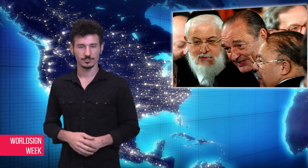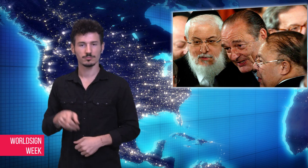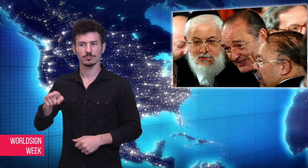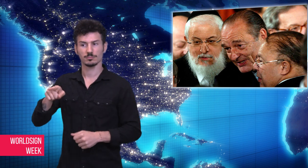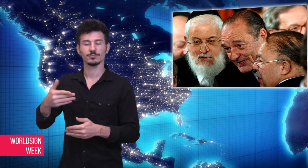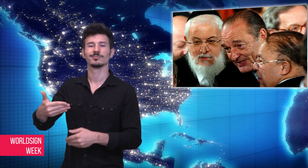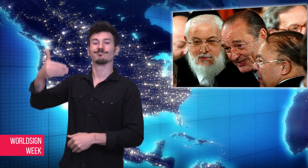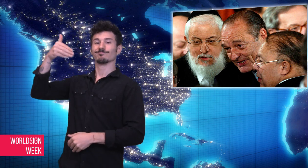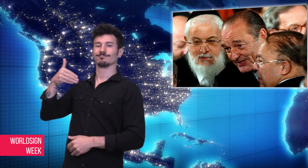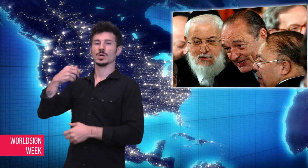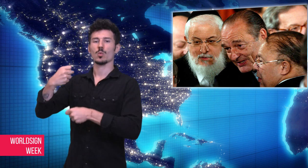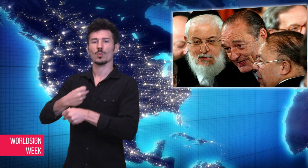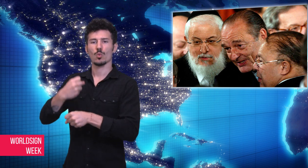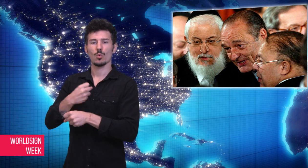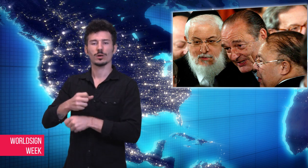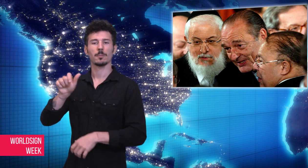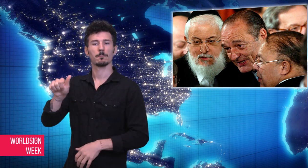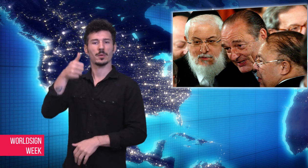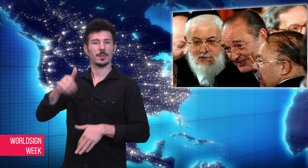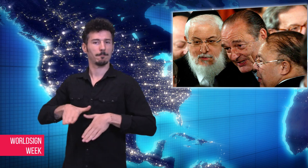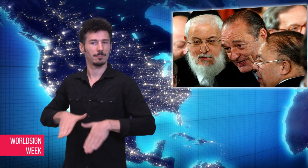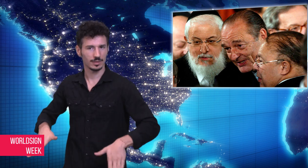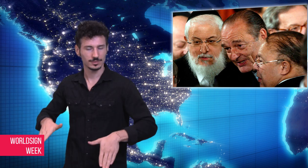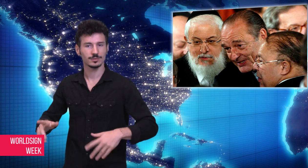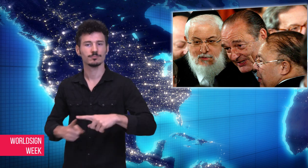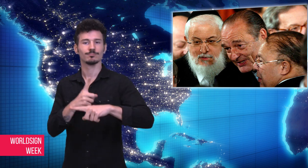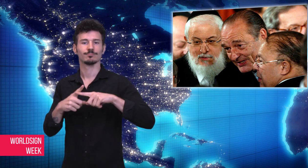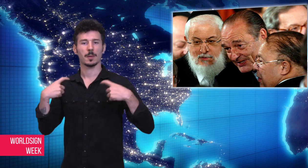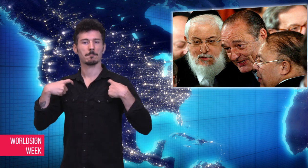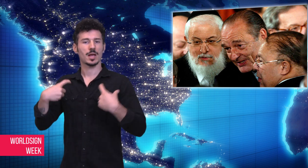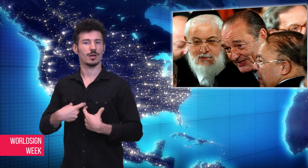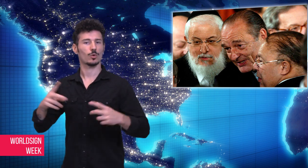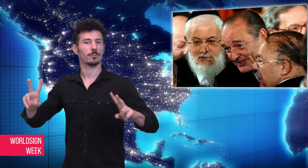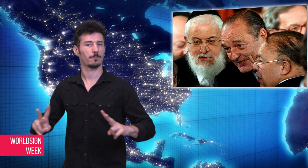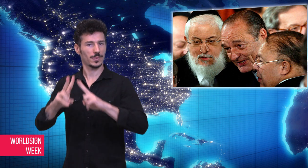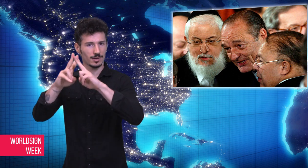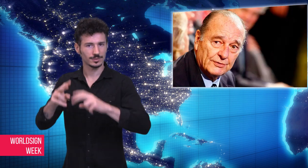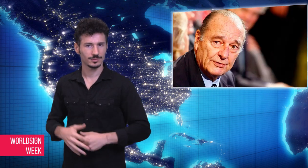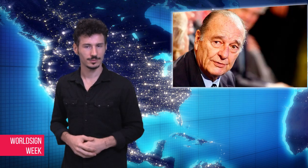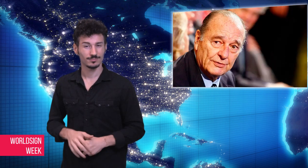He was once a prime minister and a mayor of Paris.